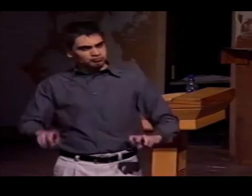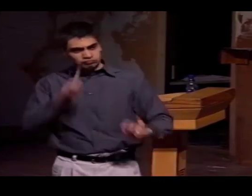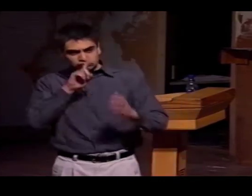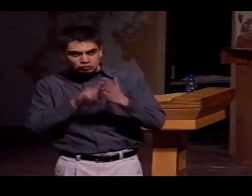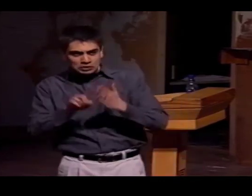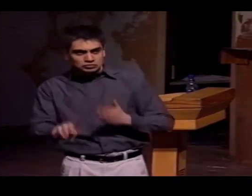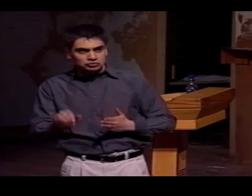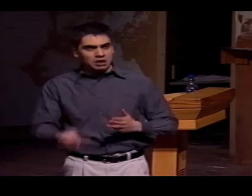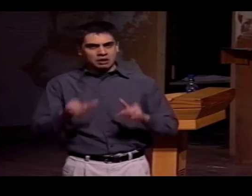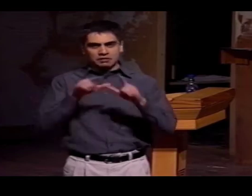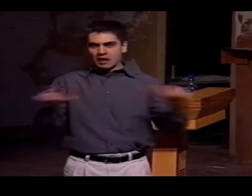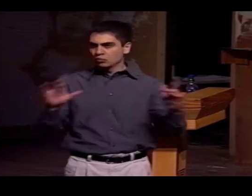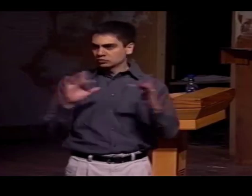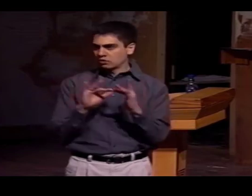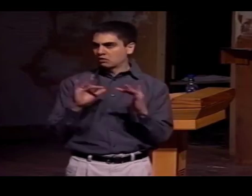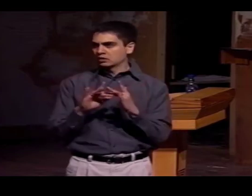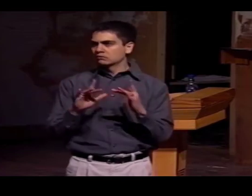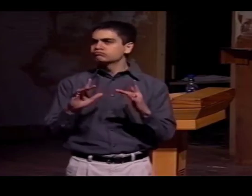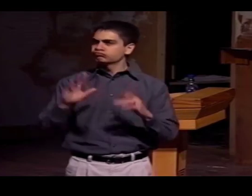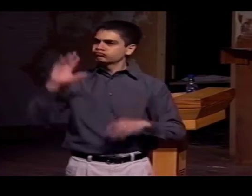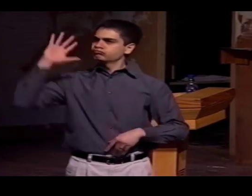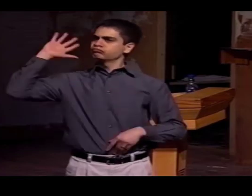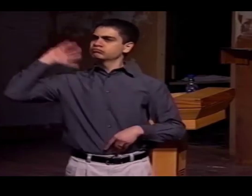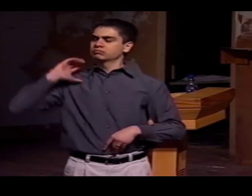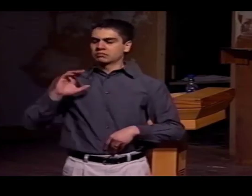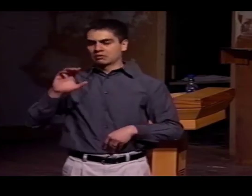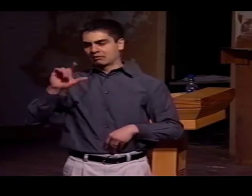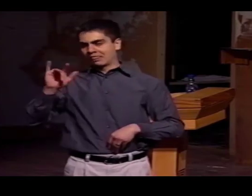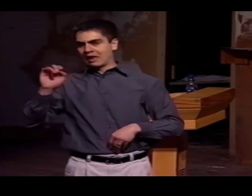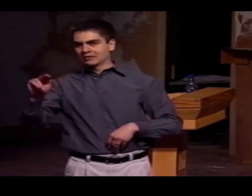OF RESEARCH BETWEEN LANGUAGE CONTACT.